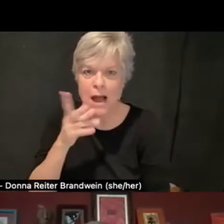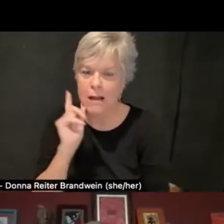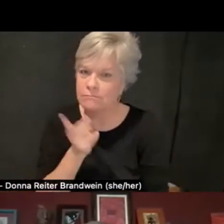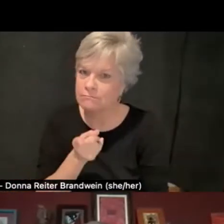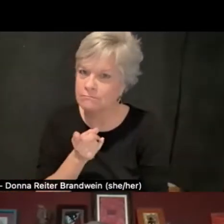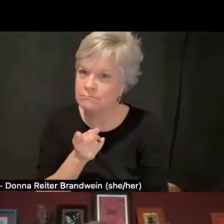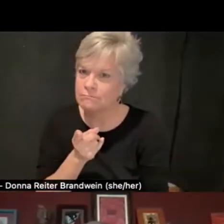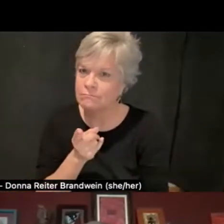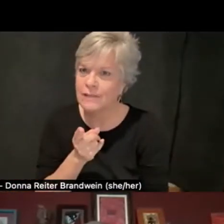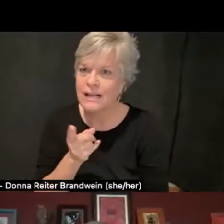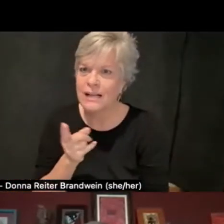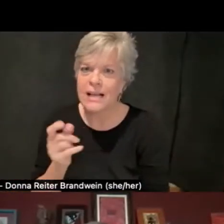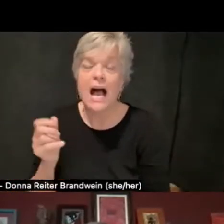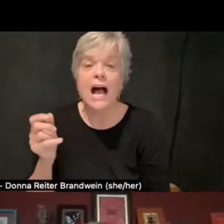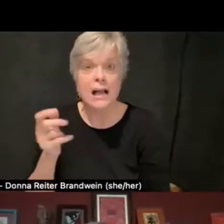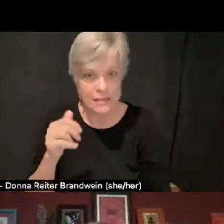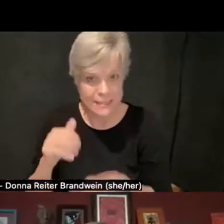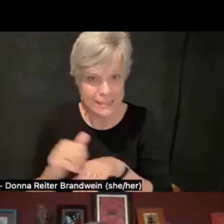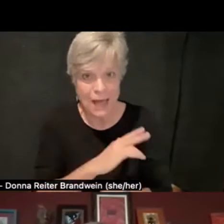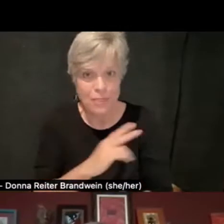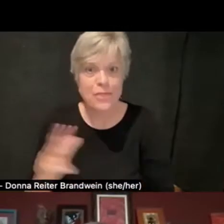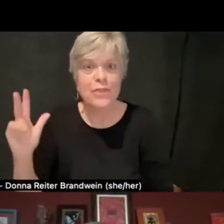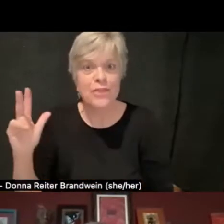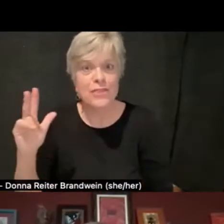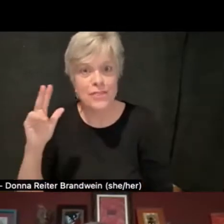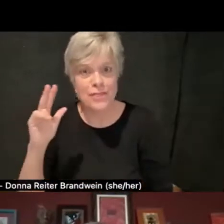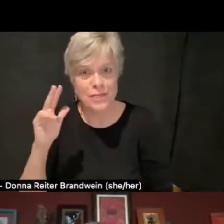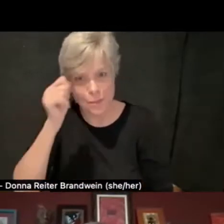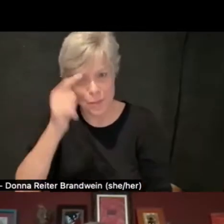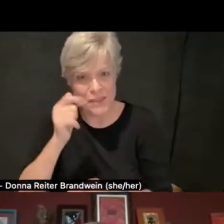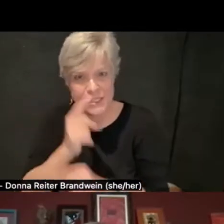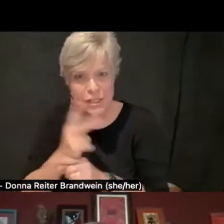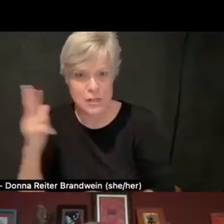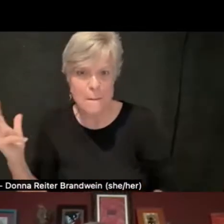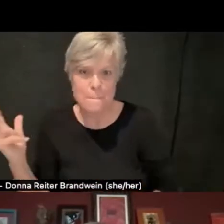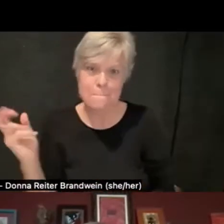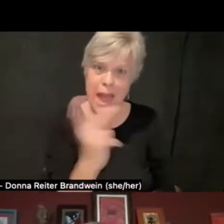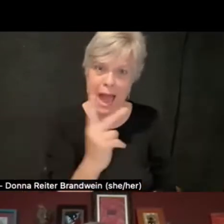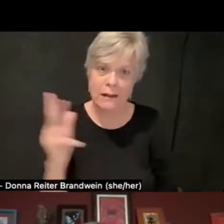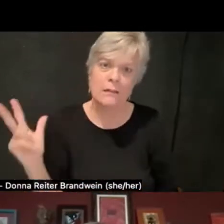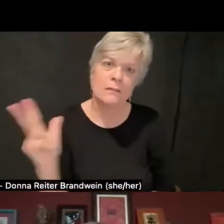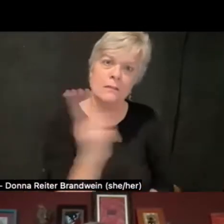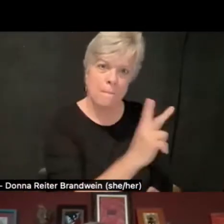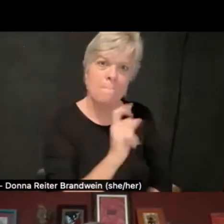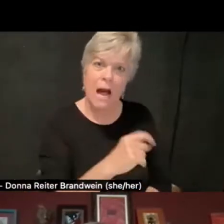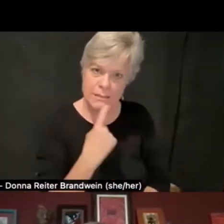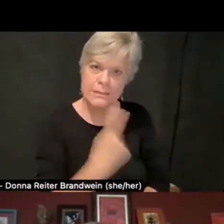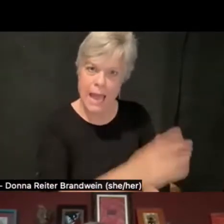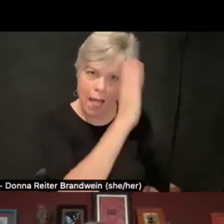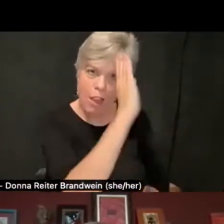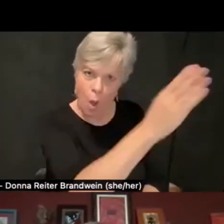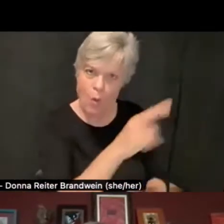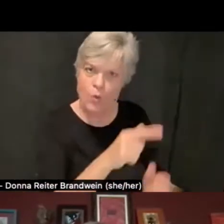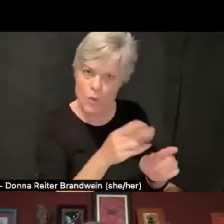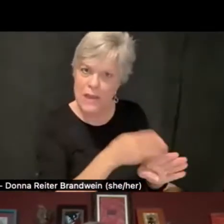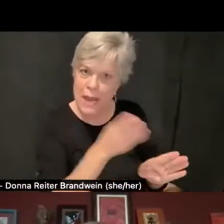sent them back out to walk back down the street to greet their neighbors. And so she wrote about that and said,